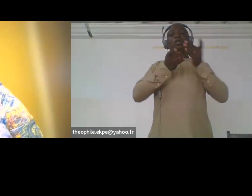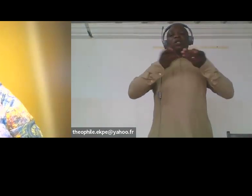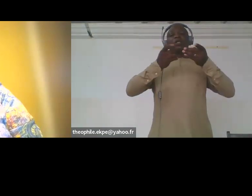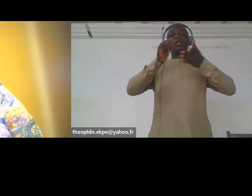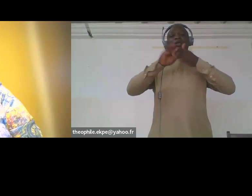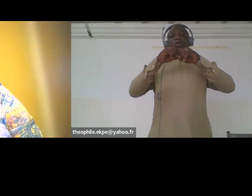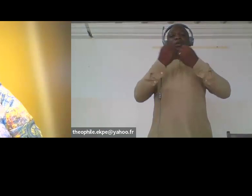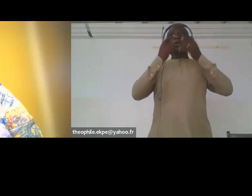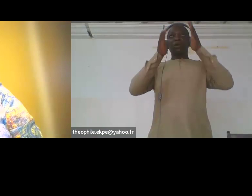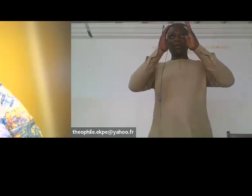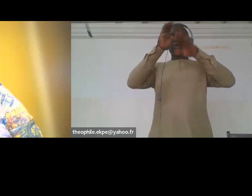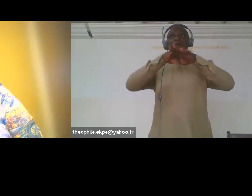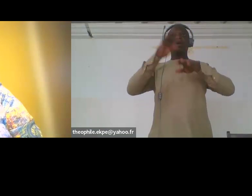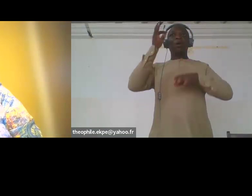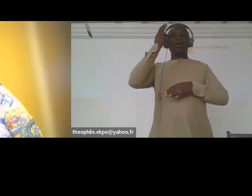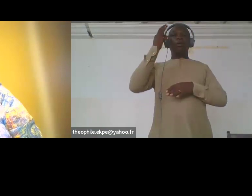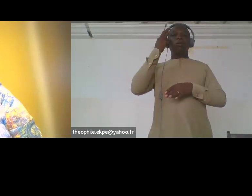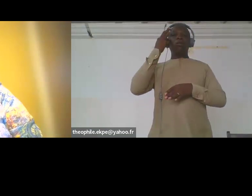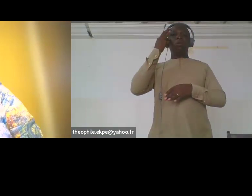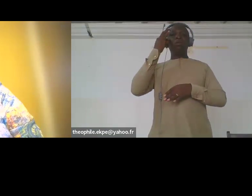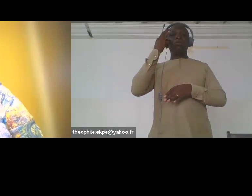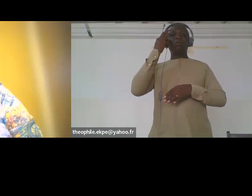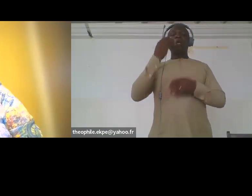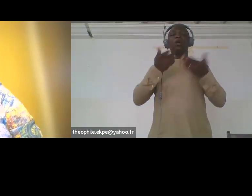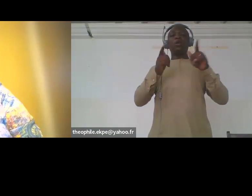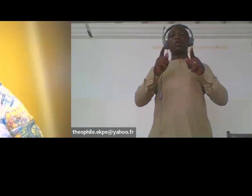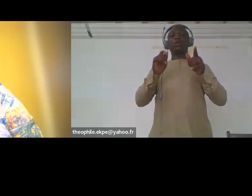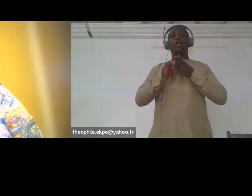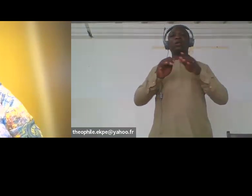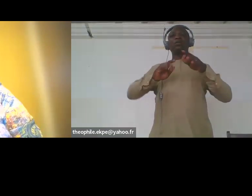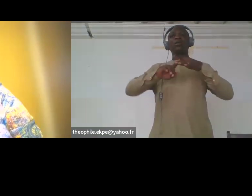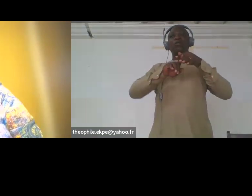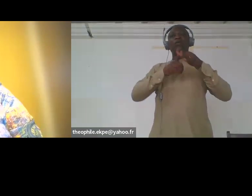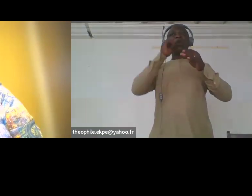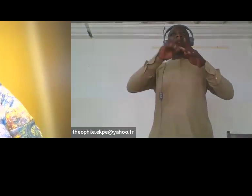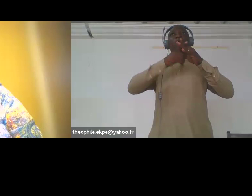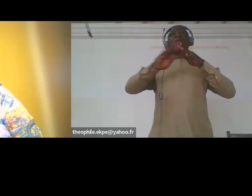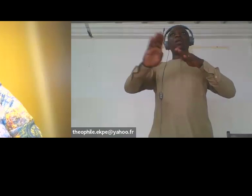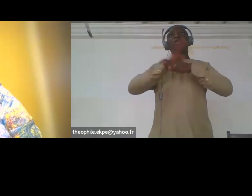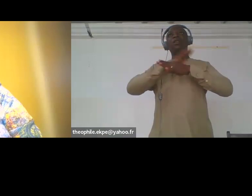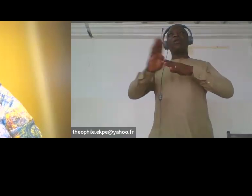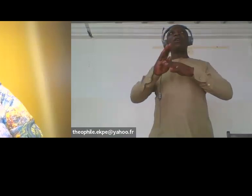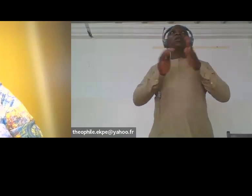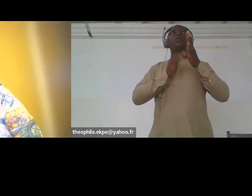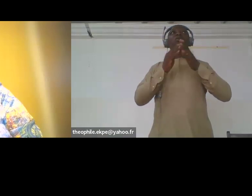when they venture out into business they usually associated with Al Shabab facing